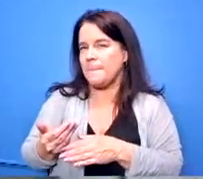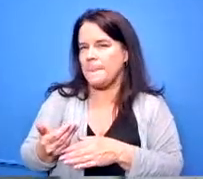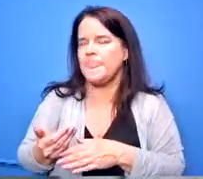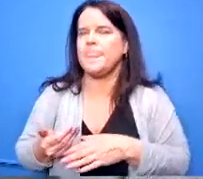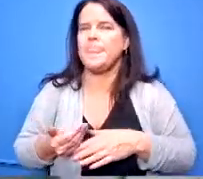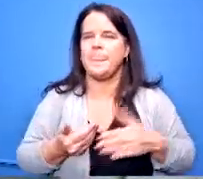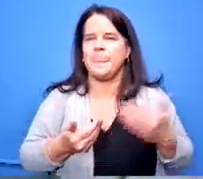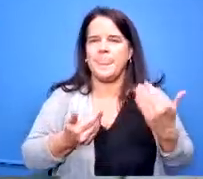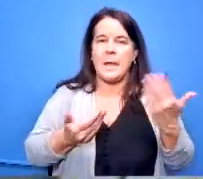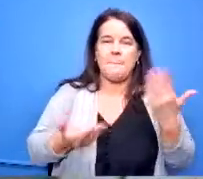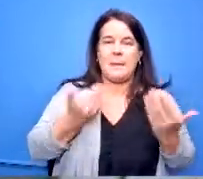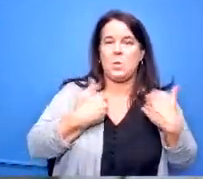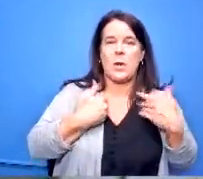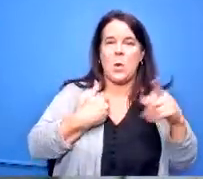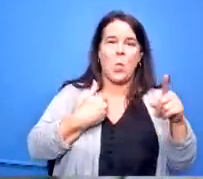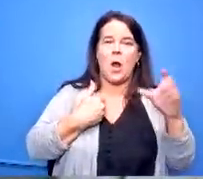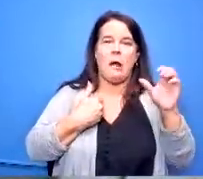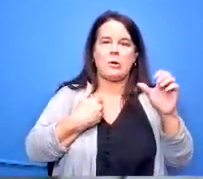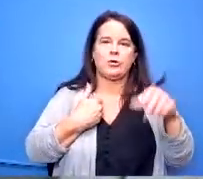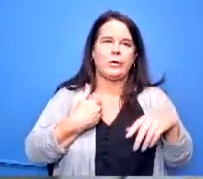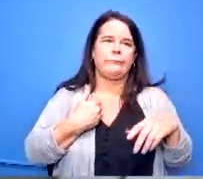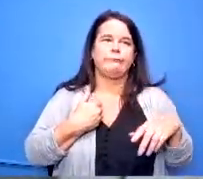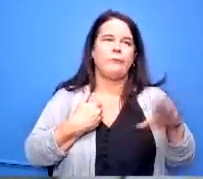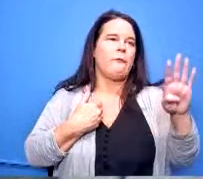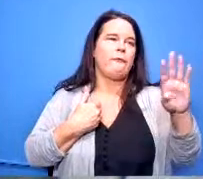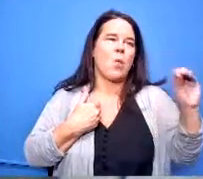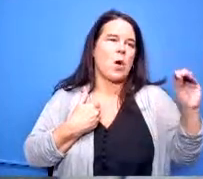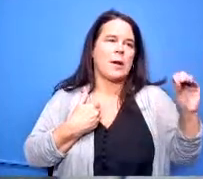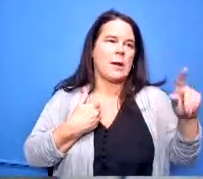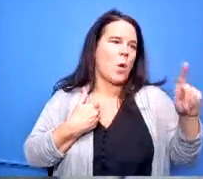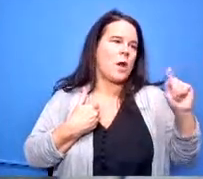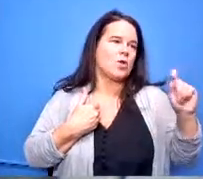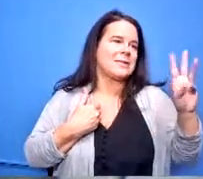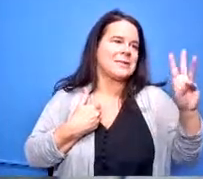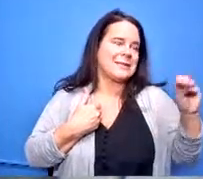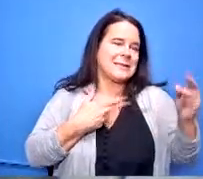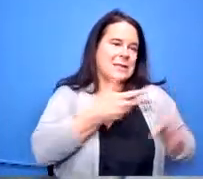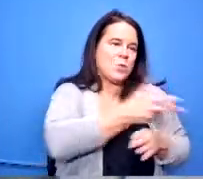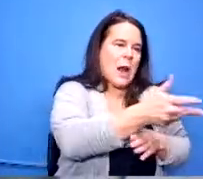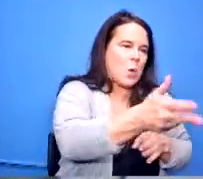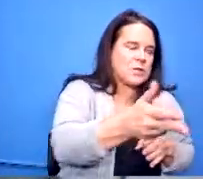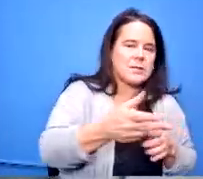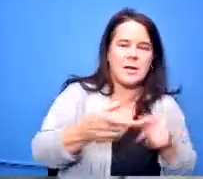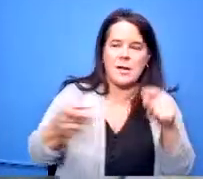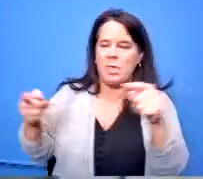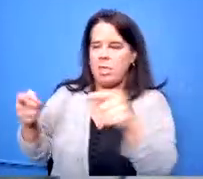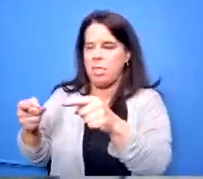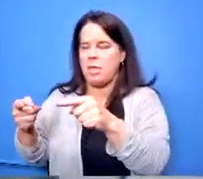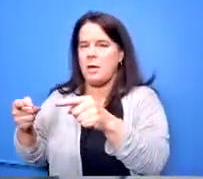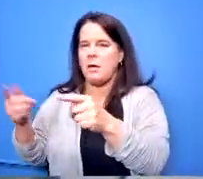at a hundred and i don't know 140 160 routes and they were able to get us down to 105. okay yeah